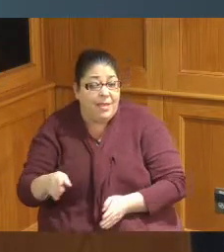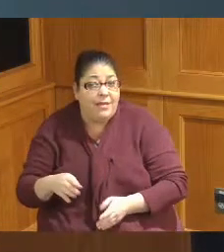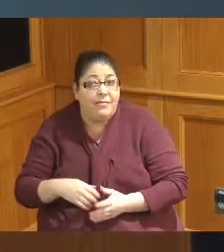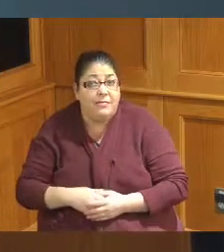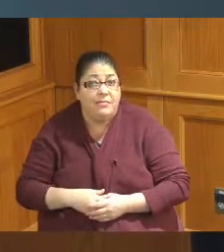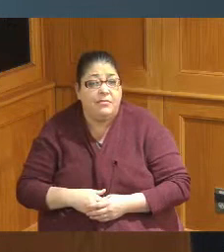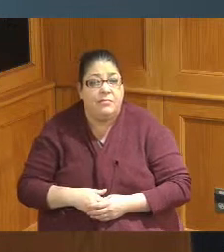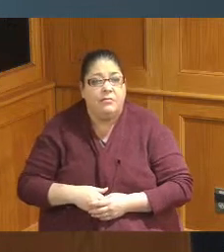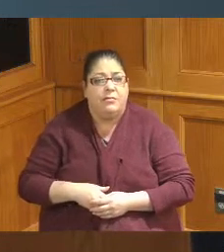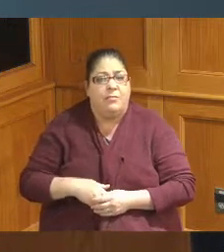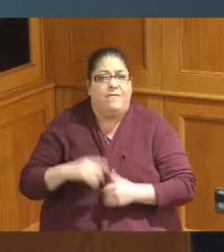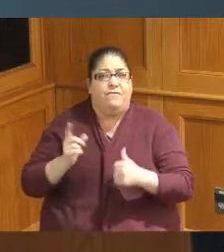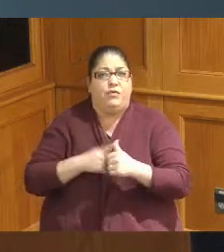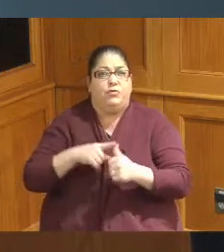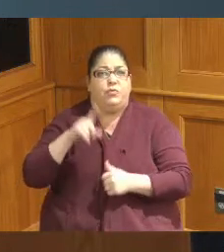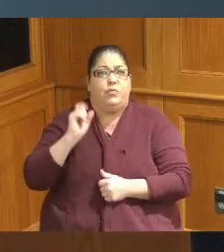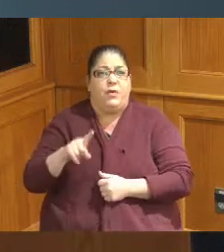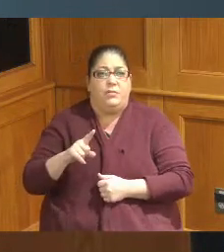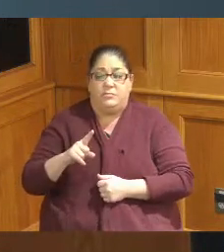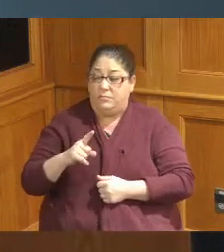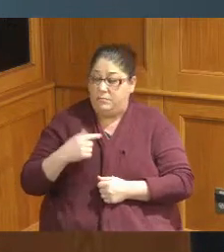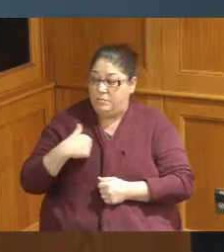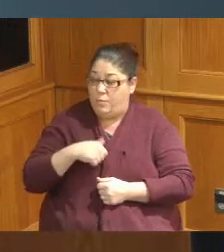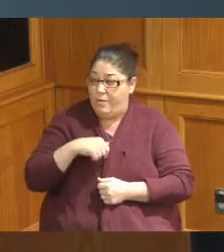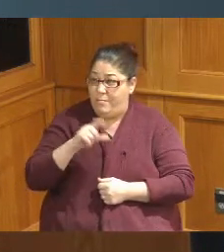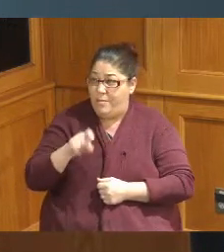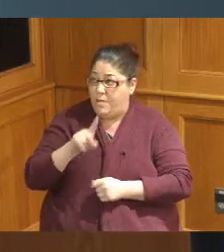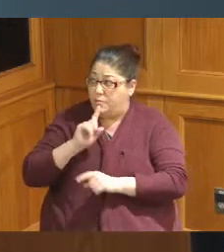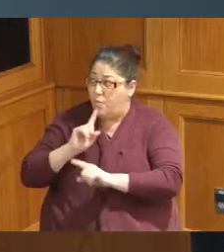was one of my first questions was wow we got to order something you know it's hard to get things